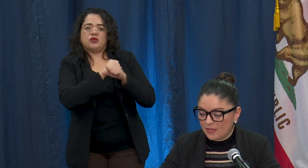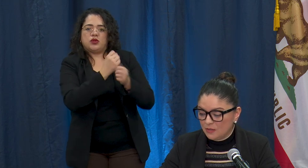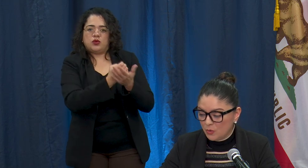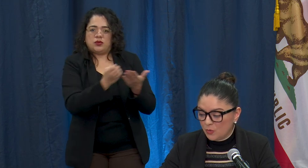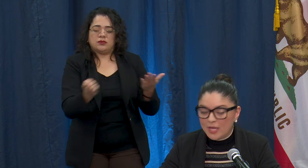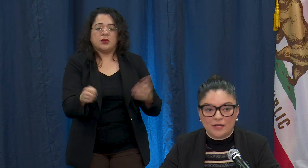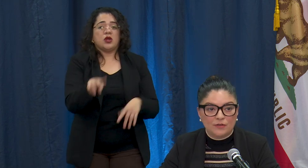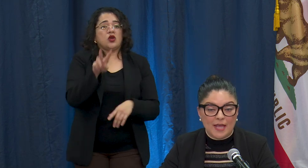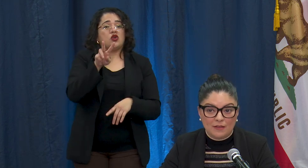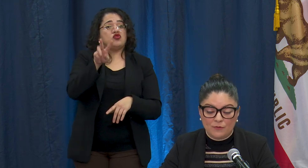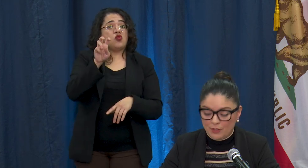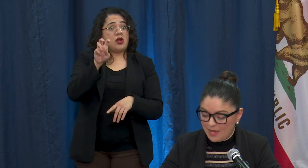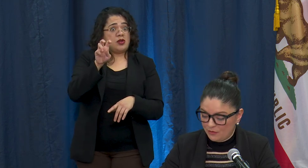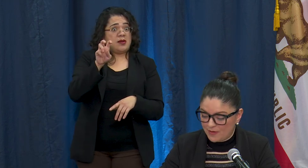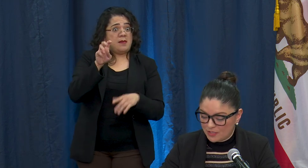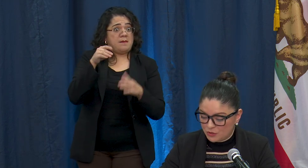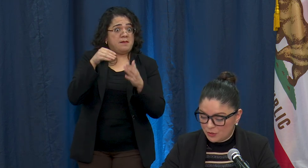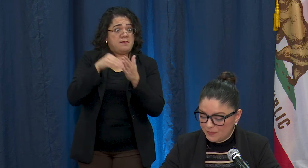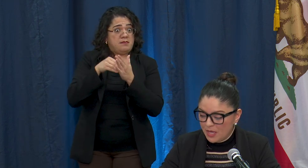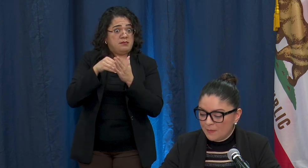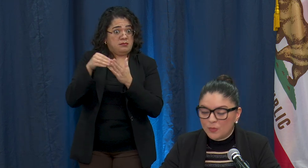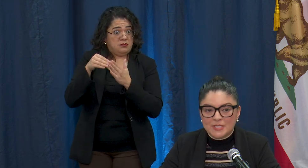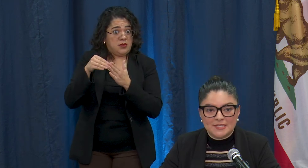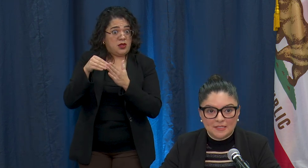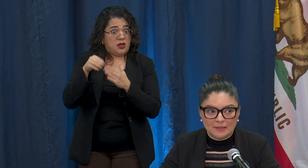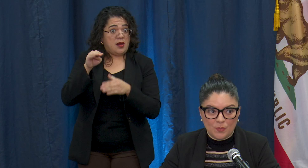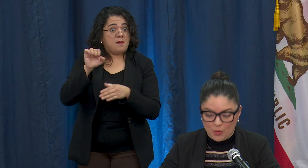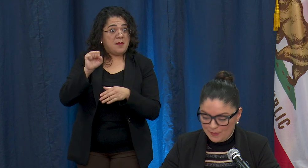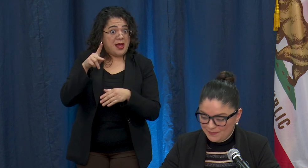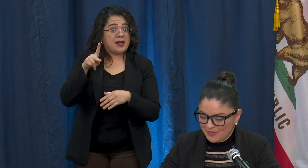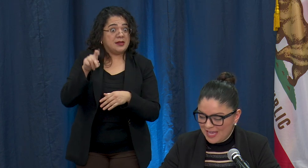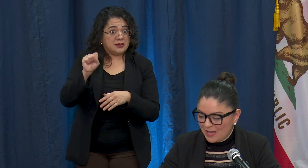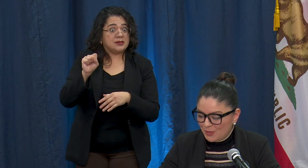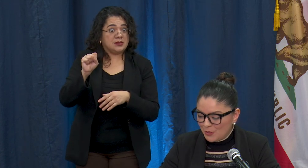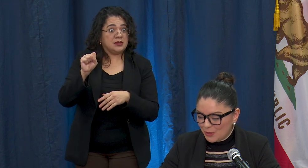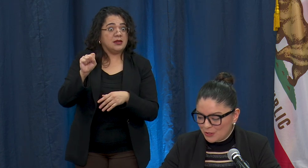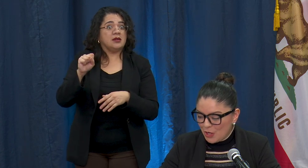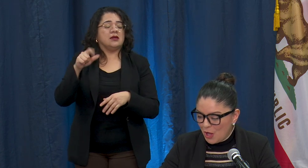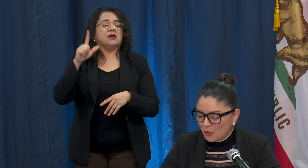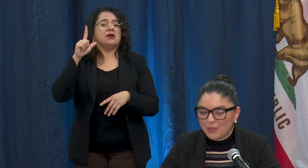a local California manufacturer but we still need more and we encourage all who